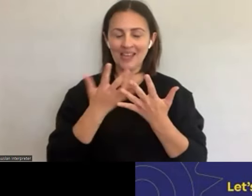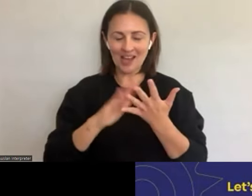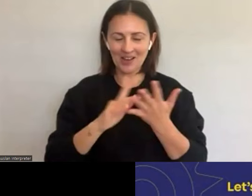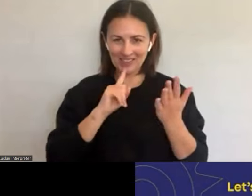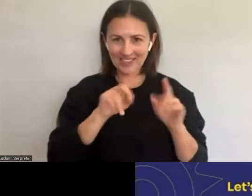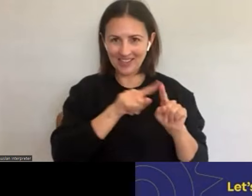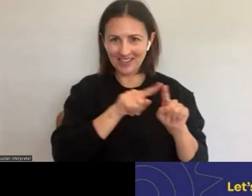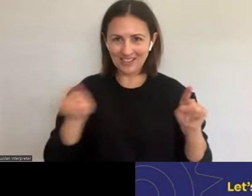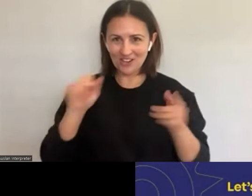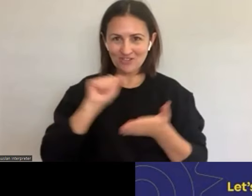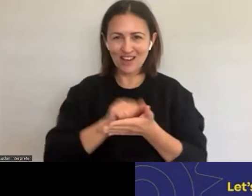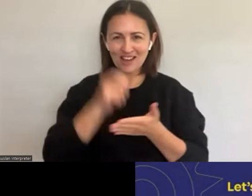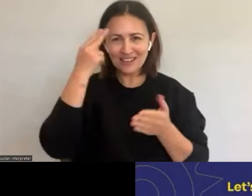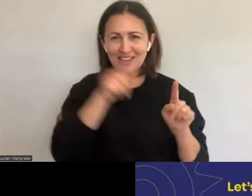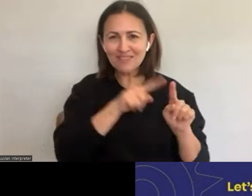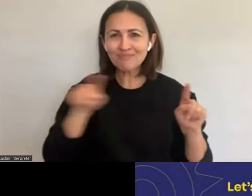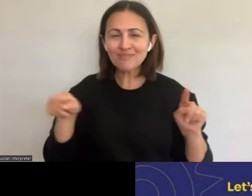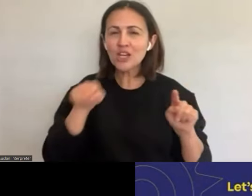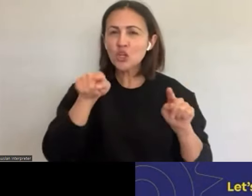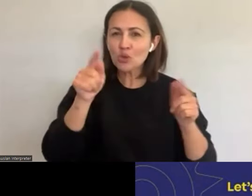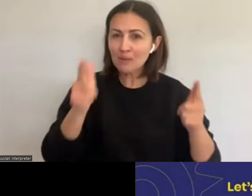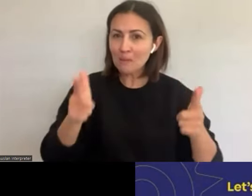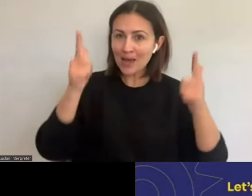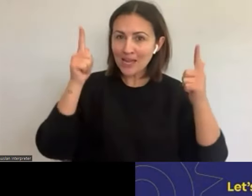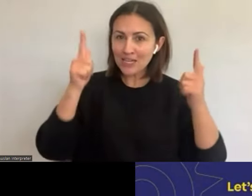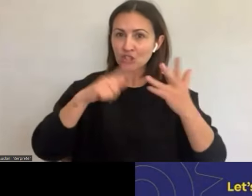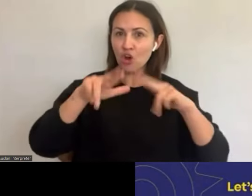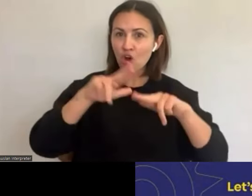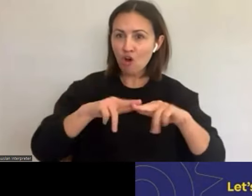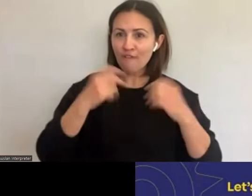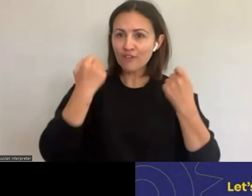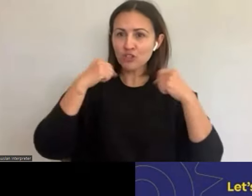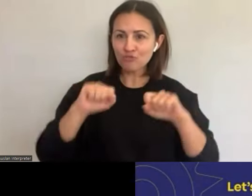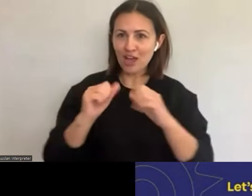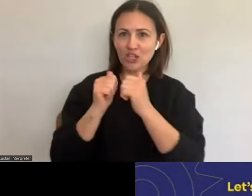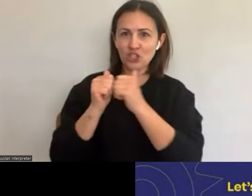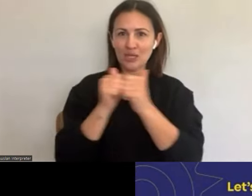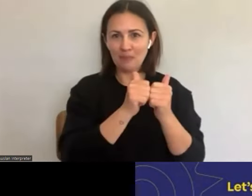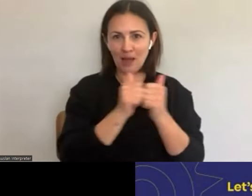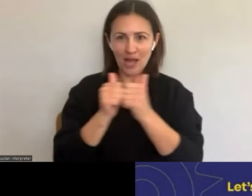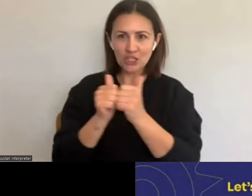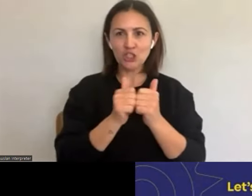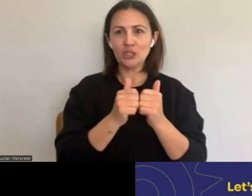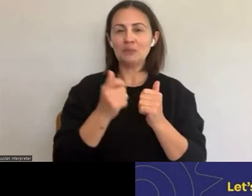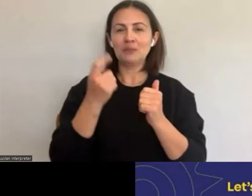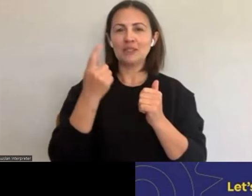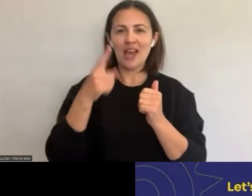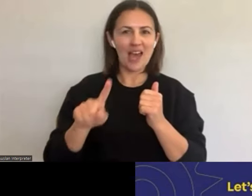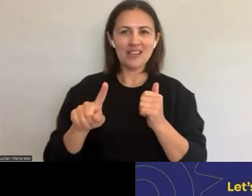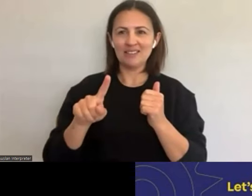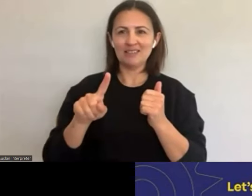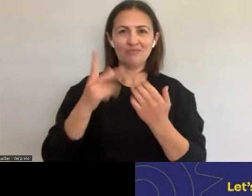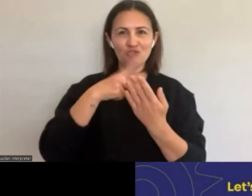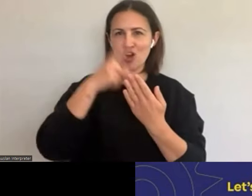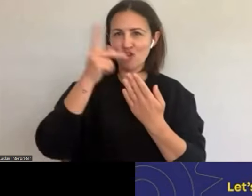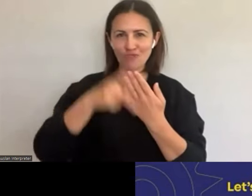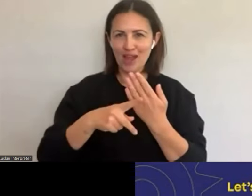basically our, manager of our, strategy partnerships and programs who will facilitate